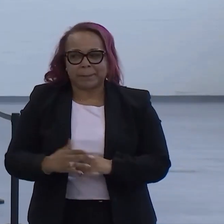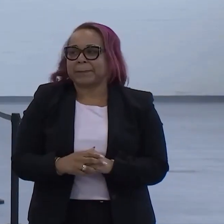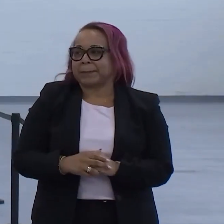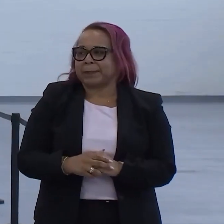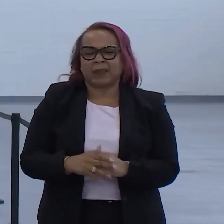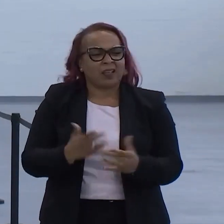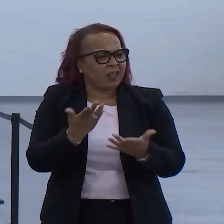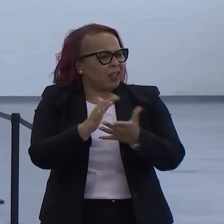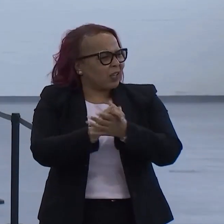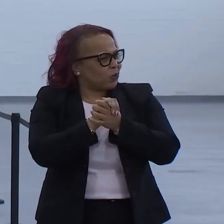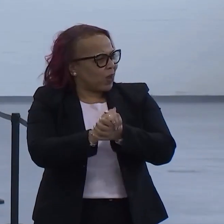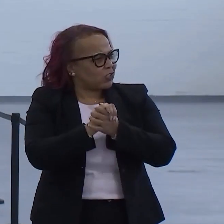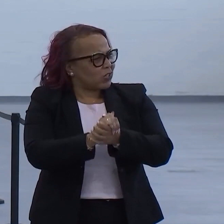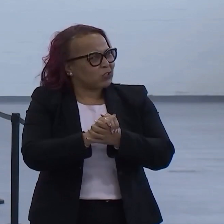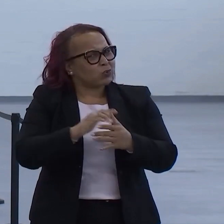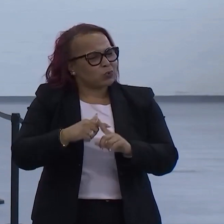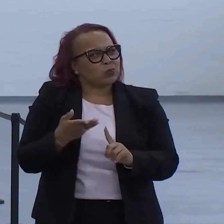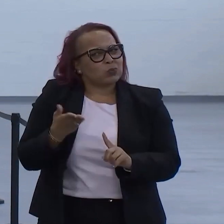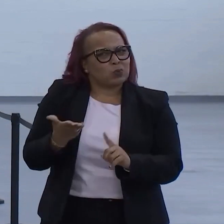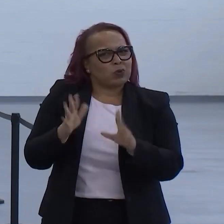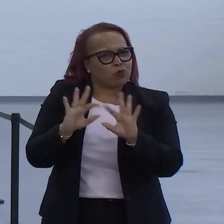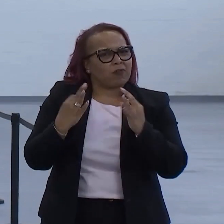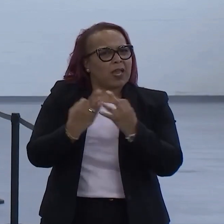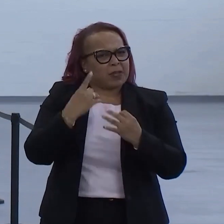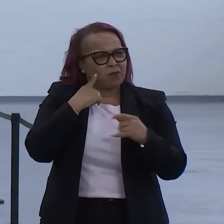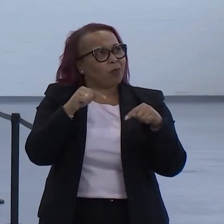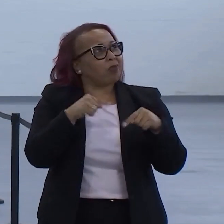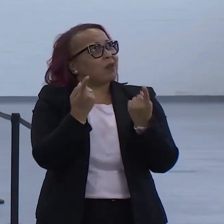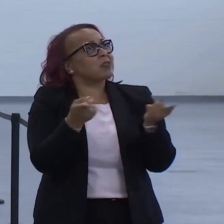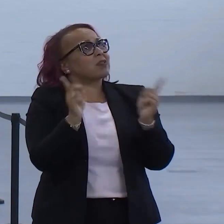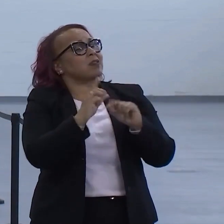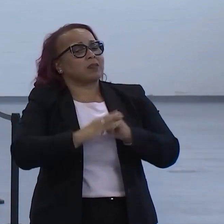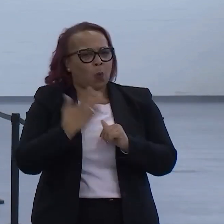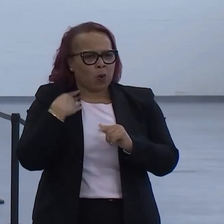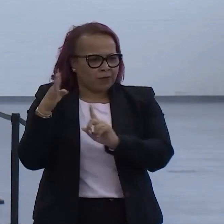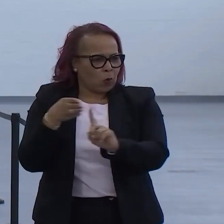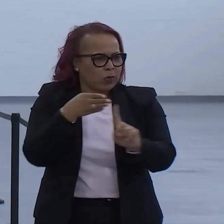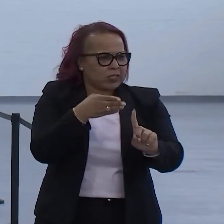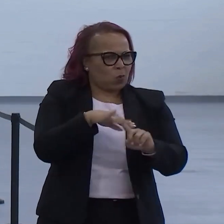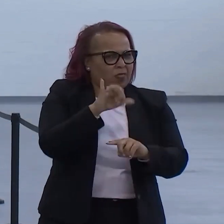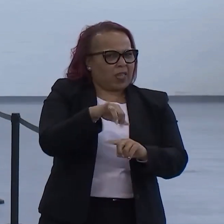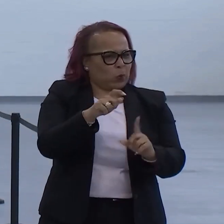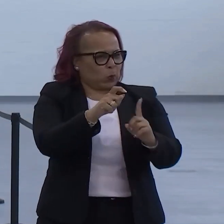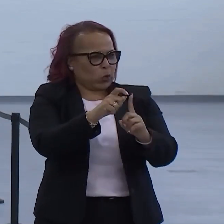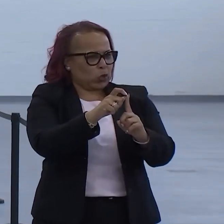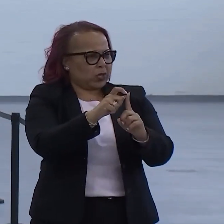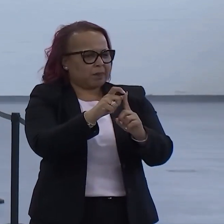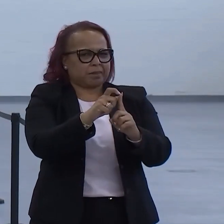Congratulations to you and your family for this. And I want to focus in on that word.